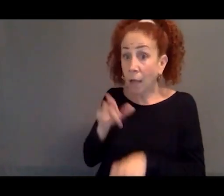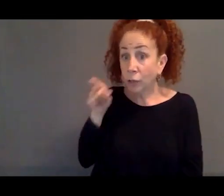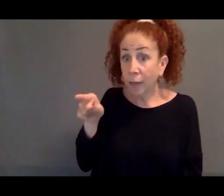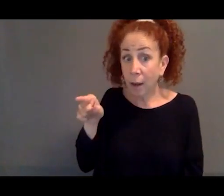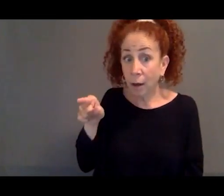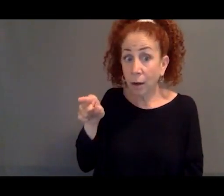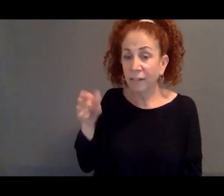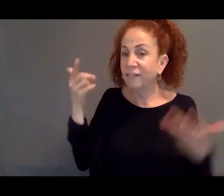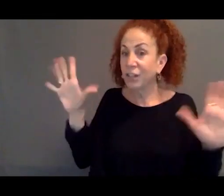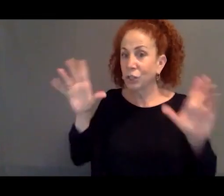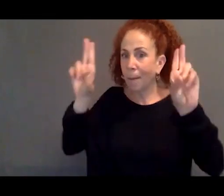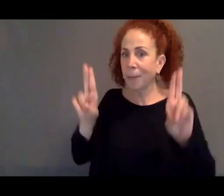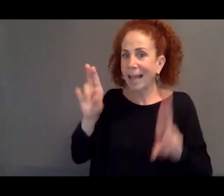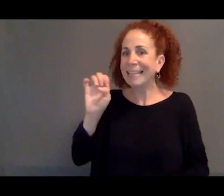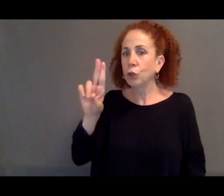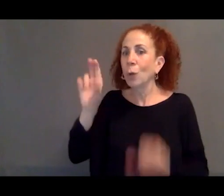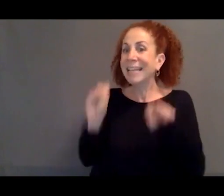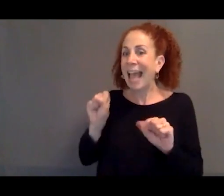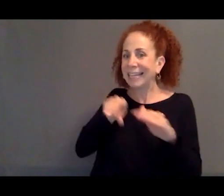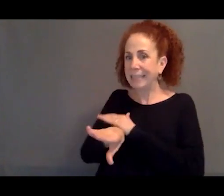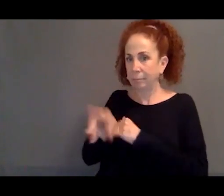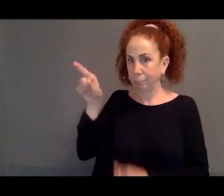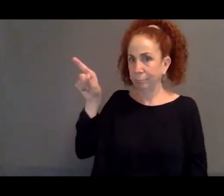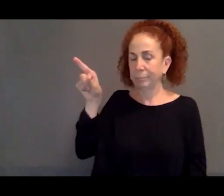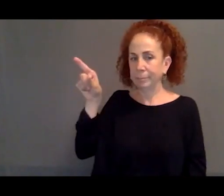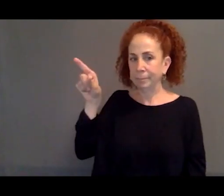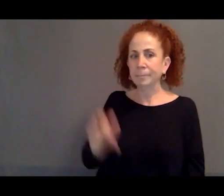were able, then, to apply for asylum in the EU.